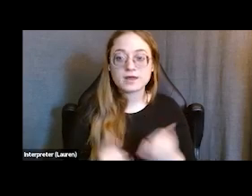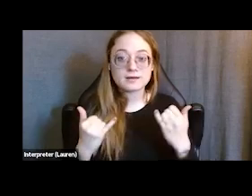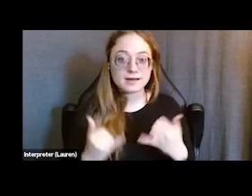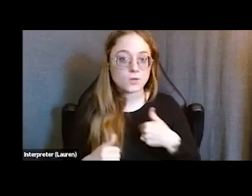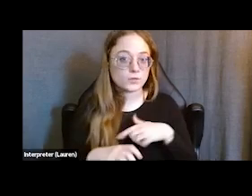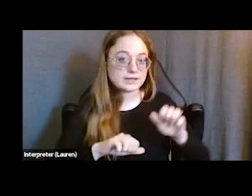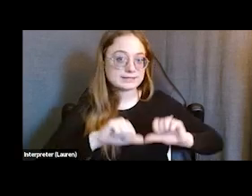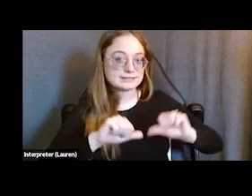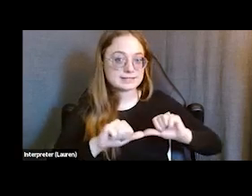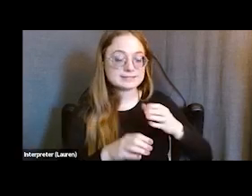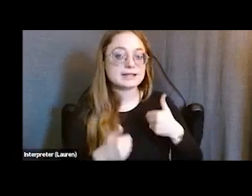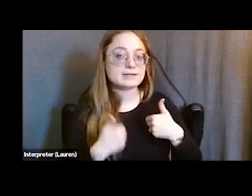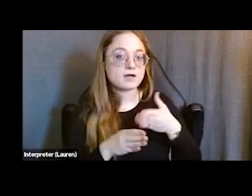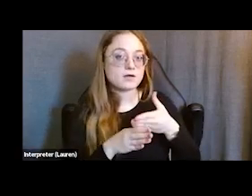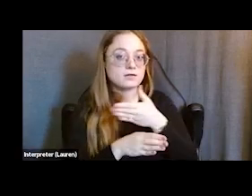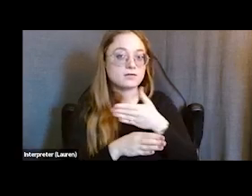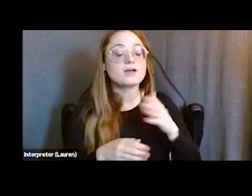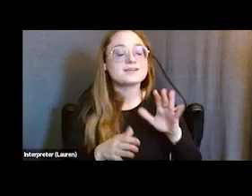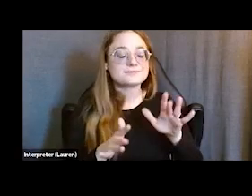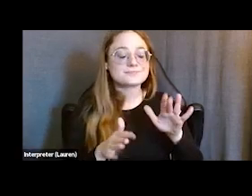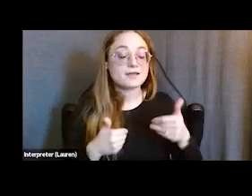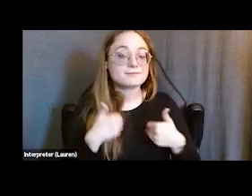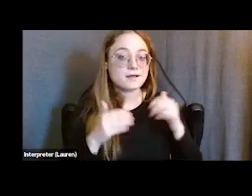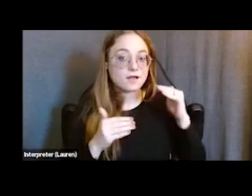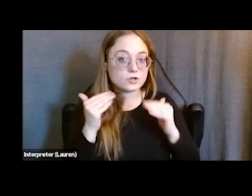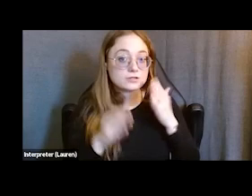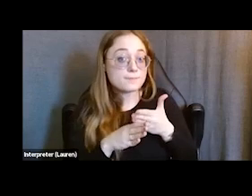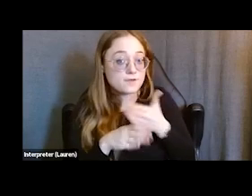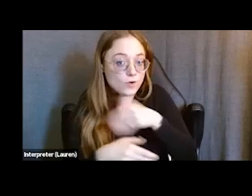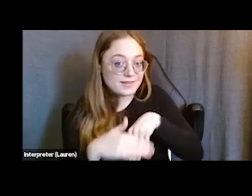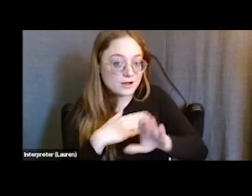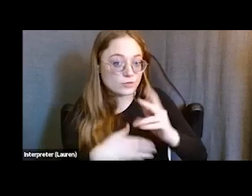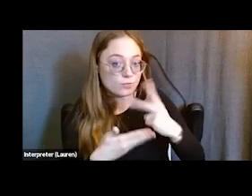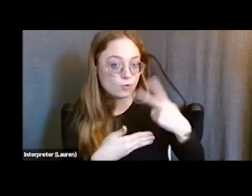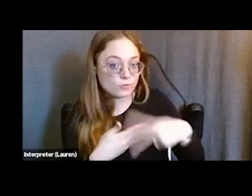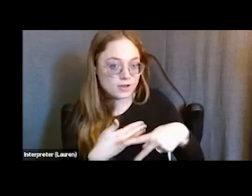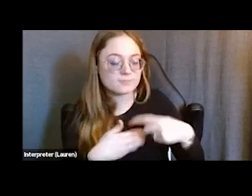prior to them entering the program to make sure that we have a full picture of the mental health needs.